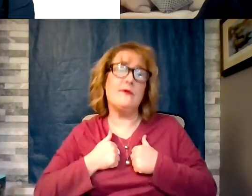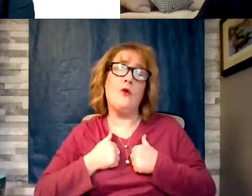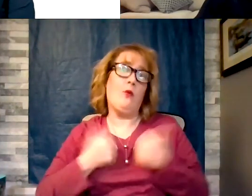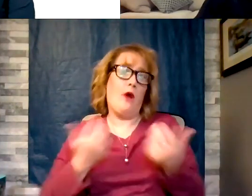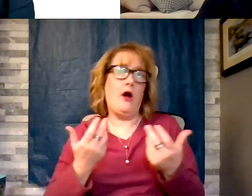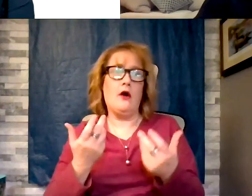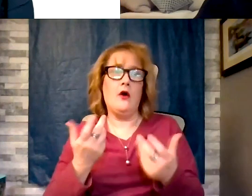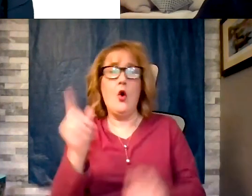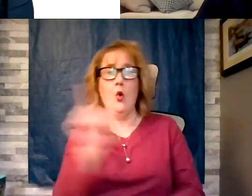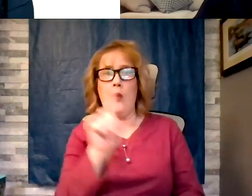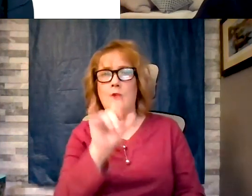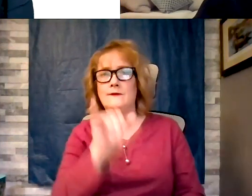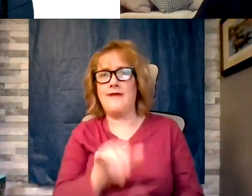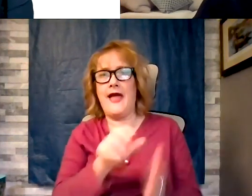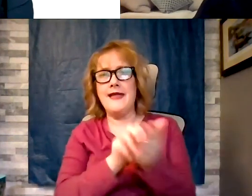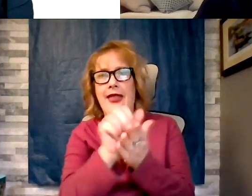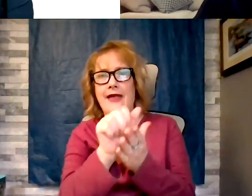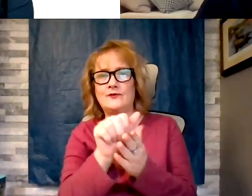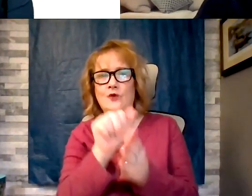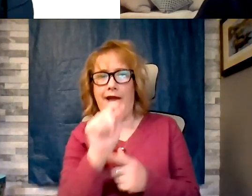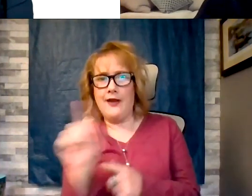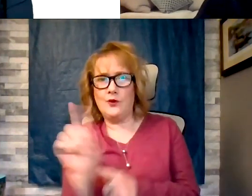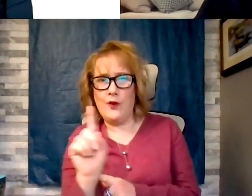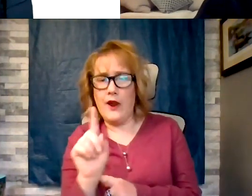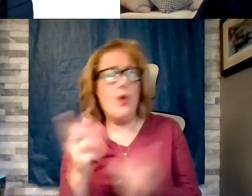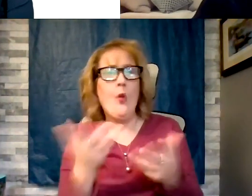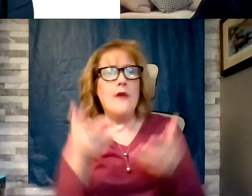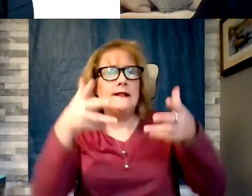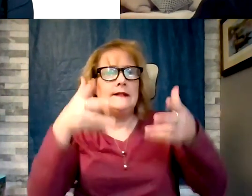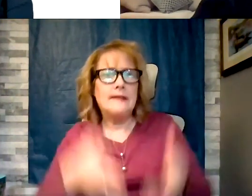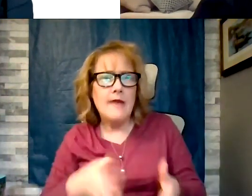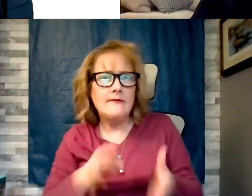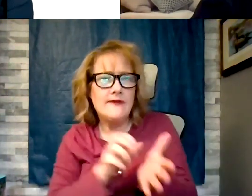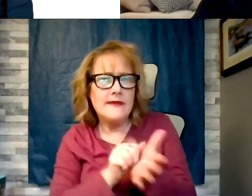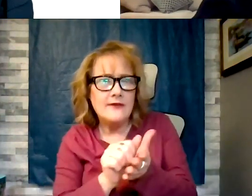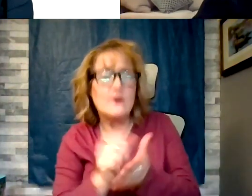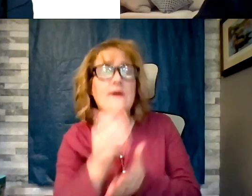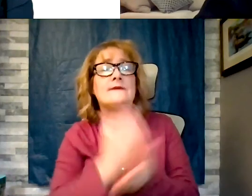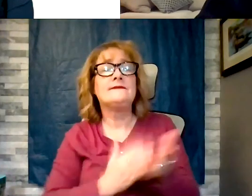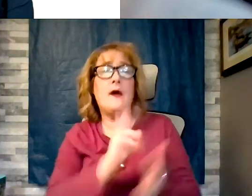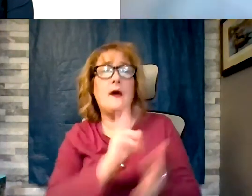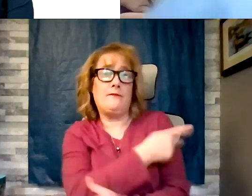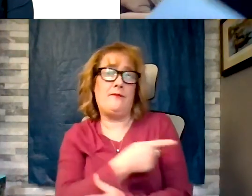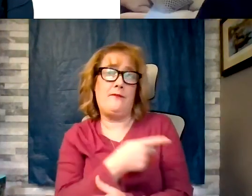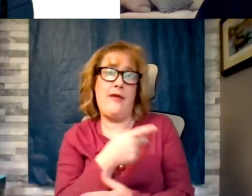cancer located and what is left. Some patients end up with insufficiency and can have